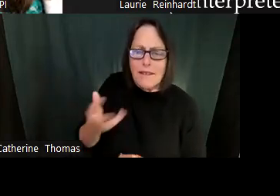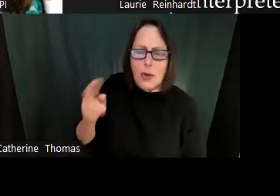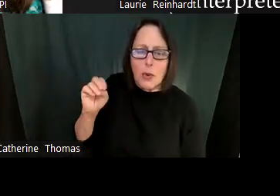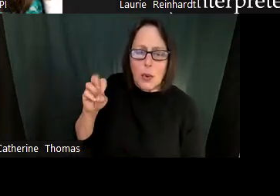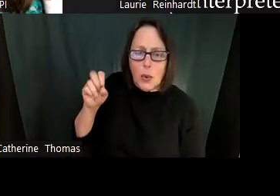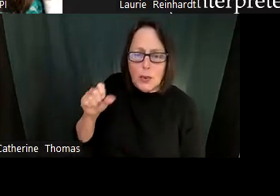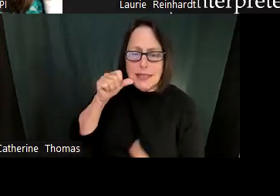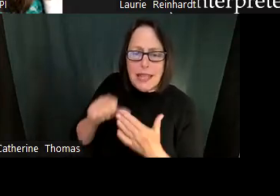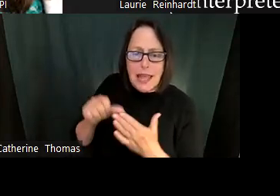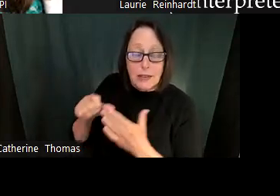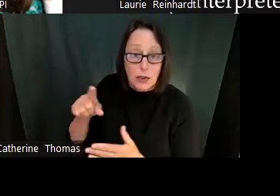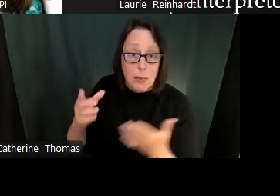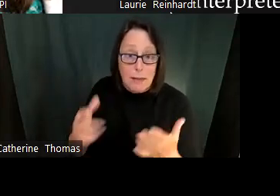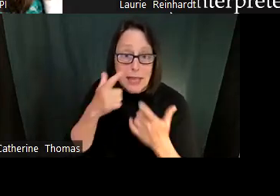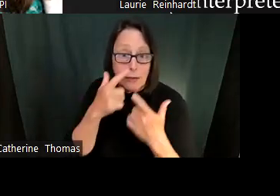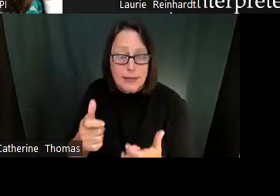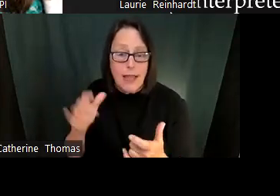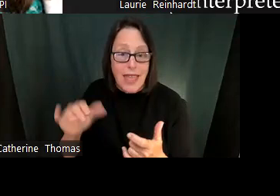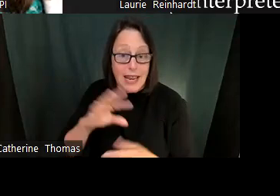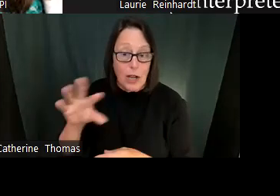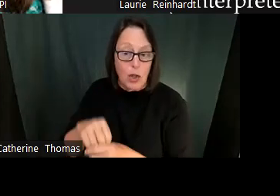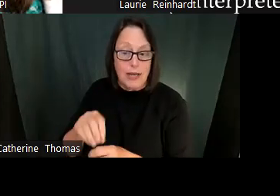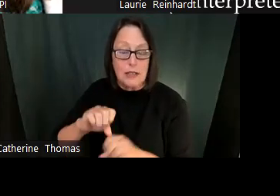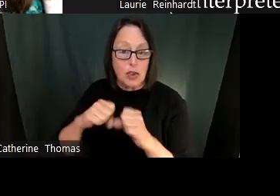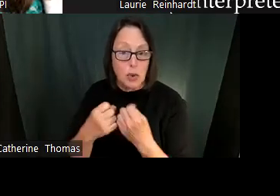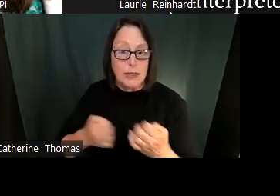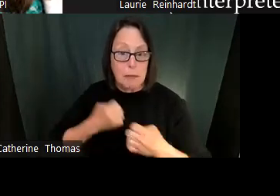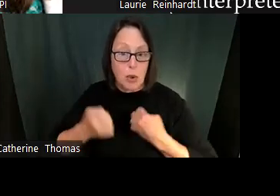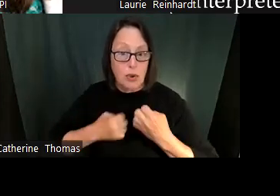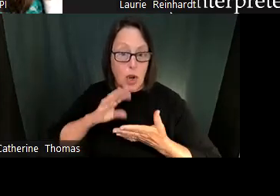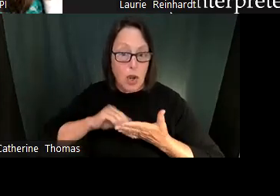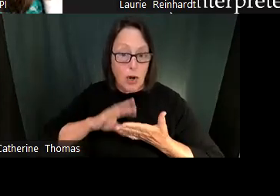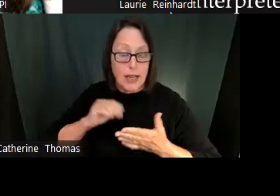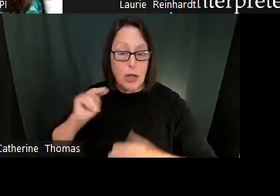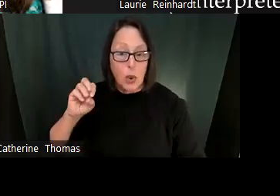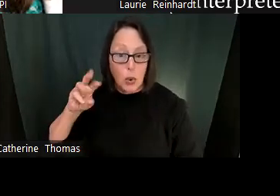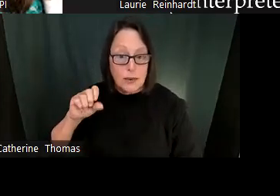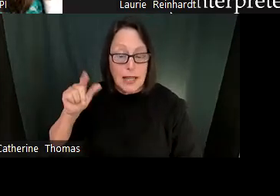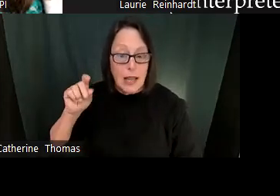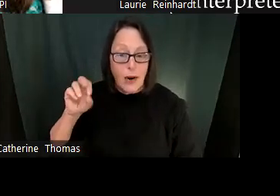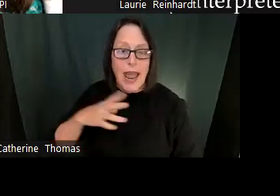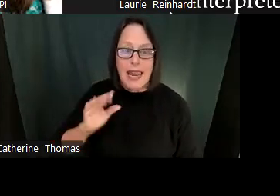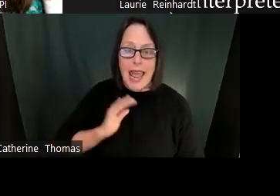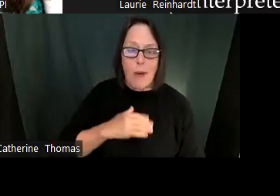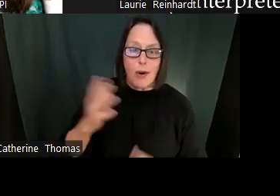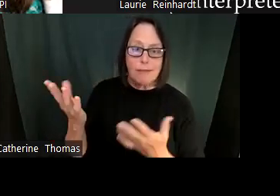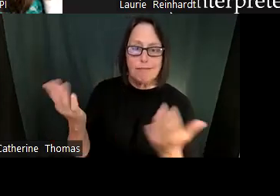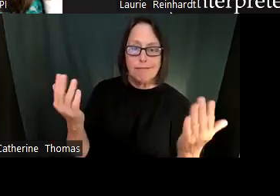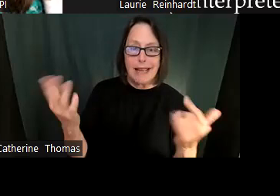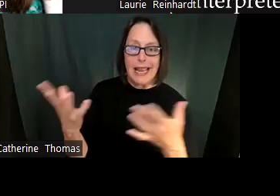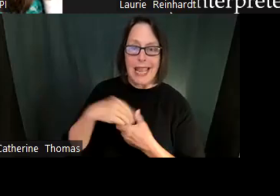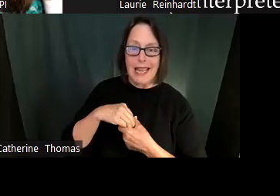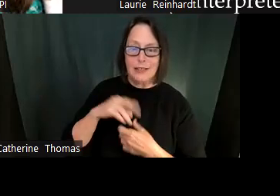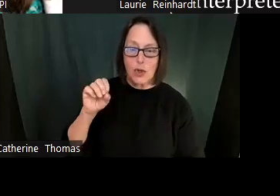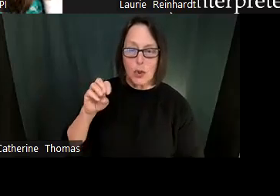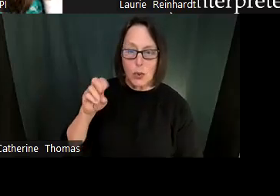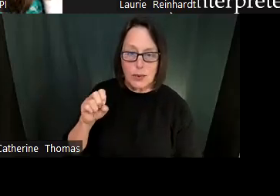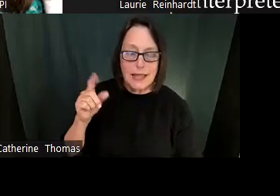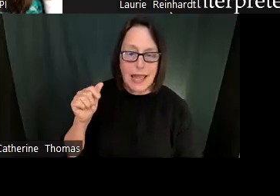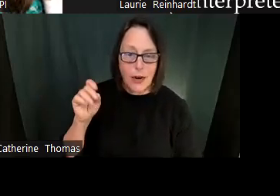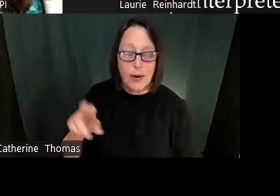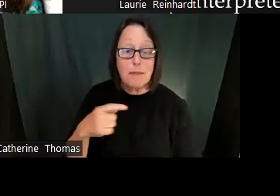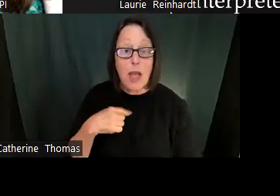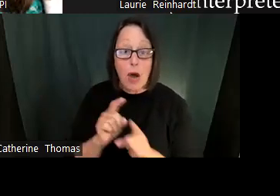We have those SELL academic integration models that should be posted here soon. If you'd like to go deeper on these ideas.